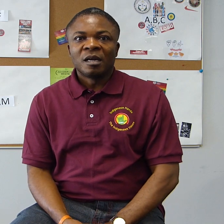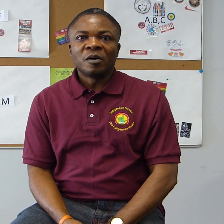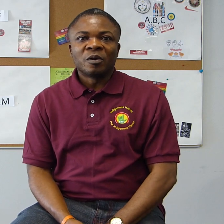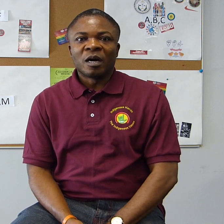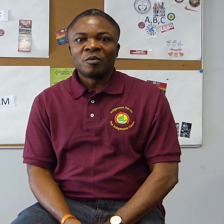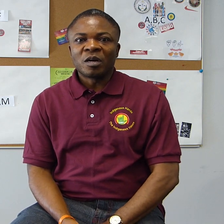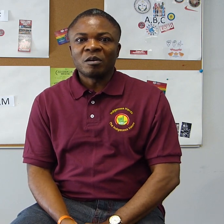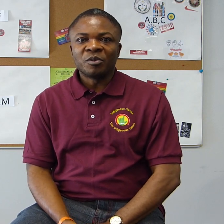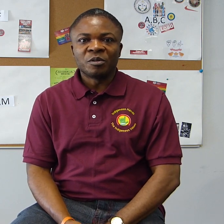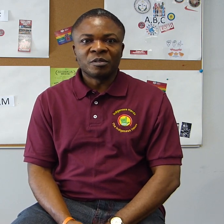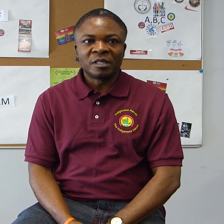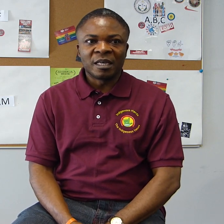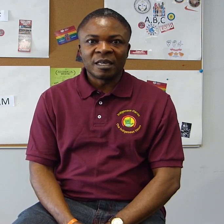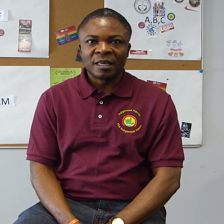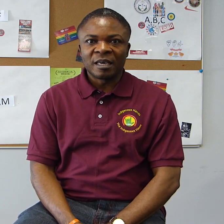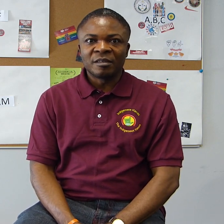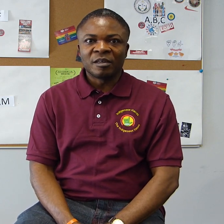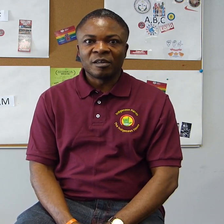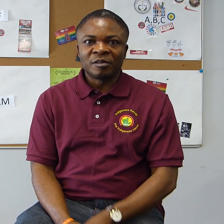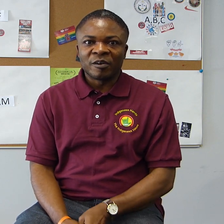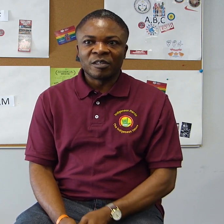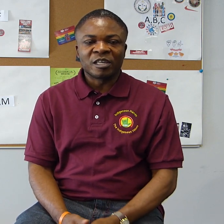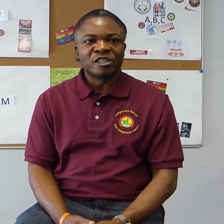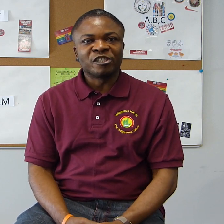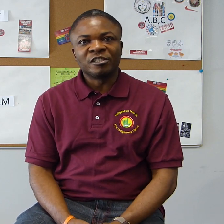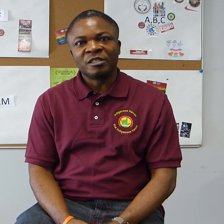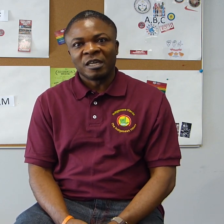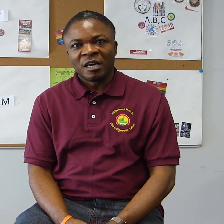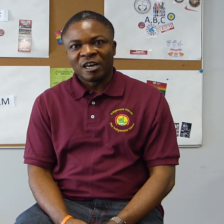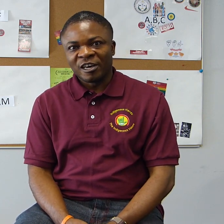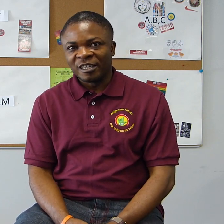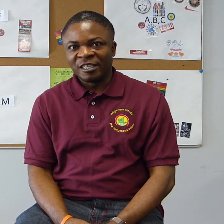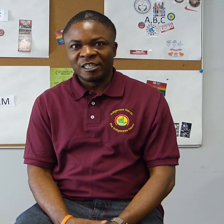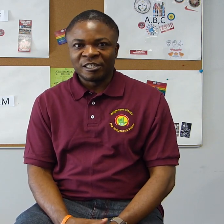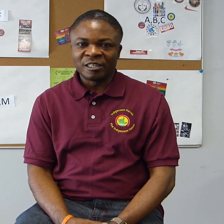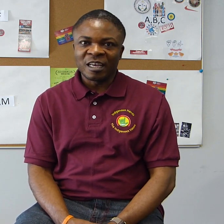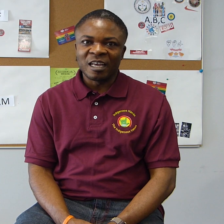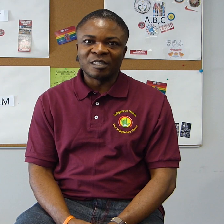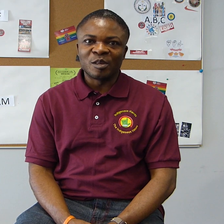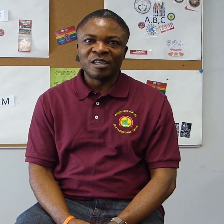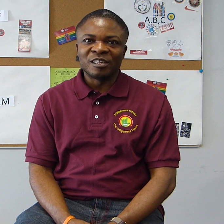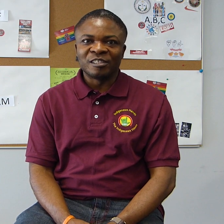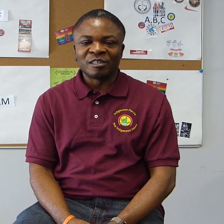Hello, I welcome you today again on our discussion on Indigenous Hands, the Indigenous